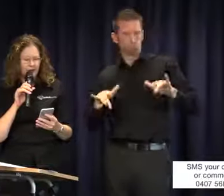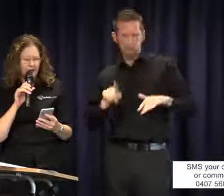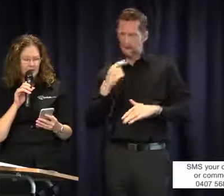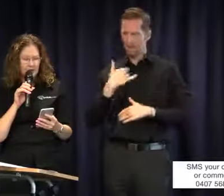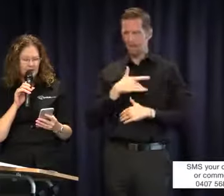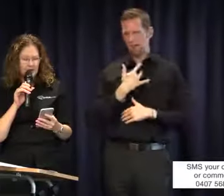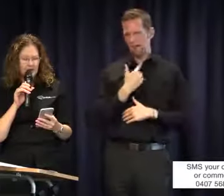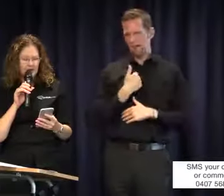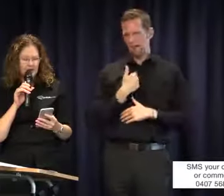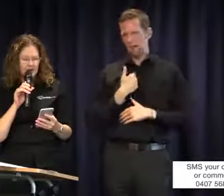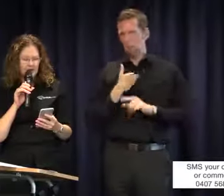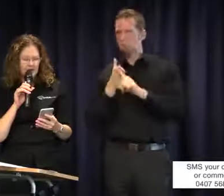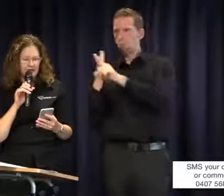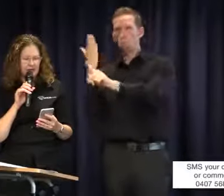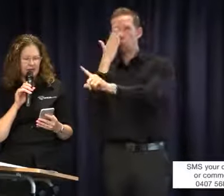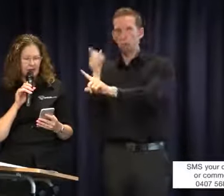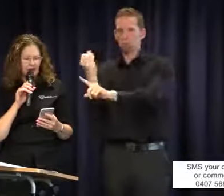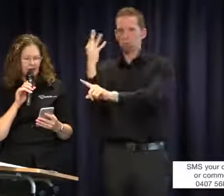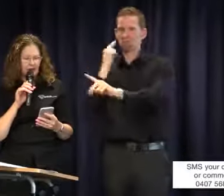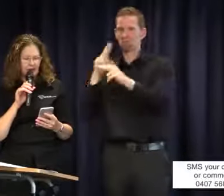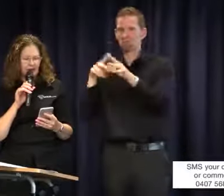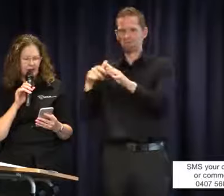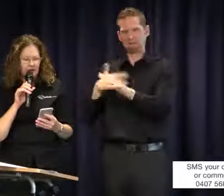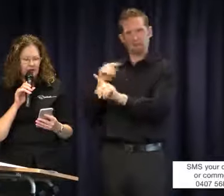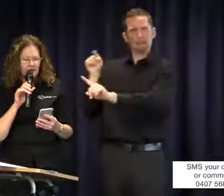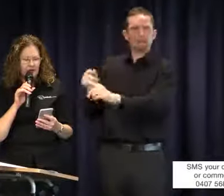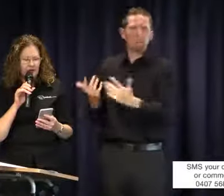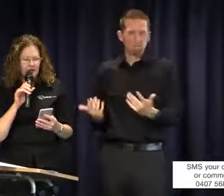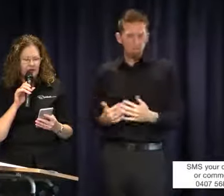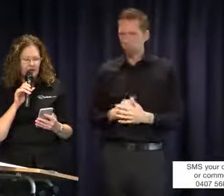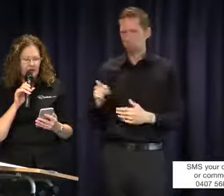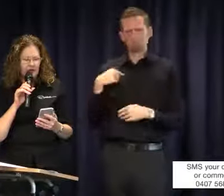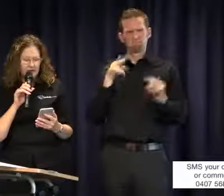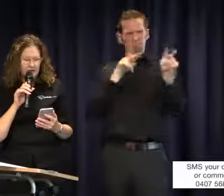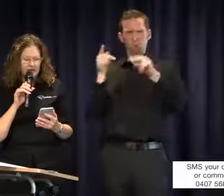the school without the deaf facility. From what I have heard today, we have every right